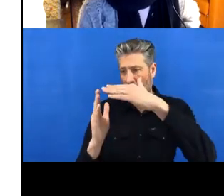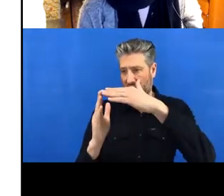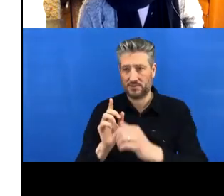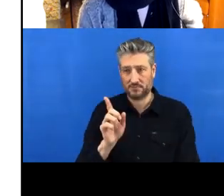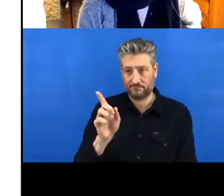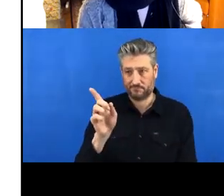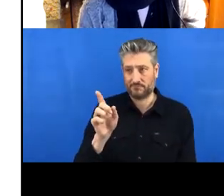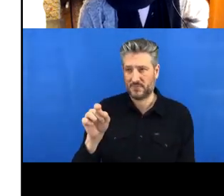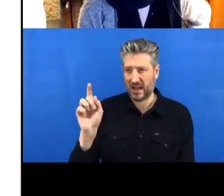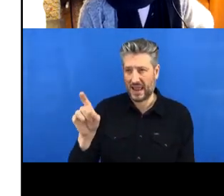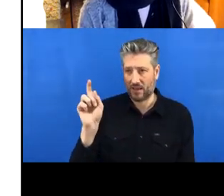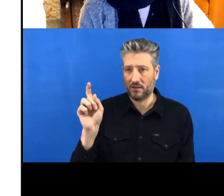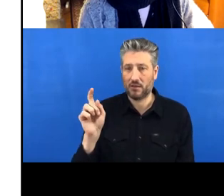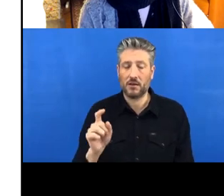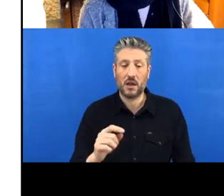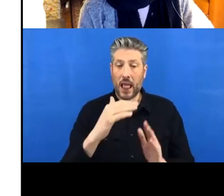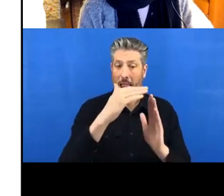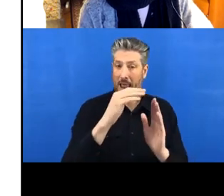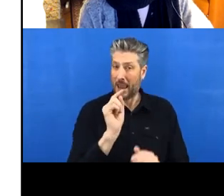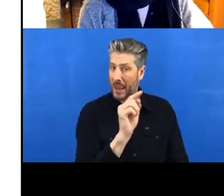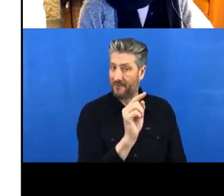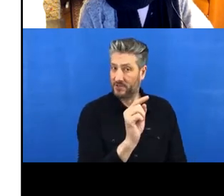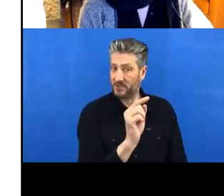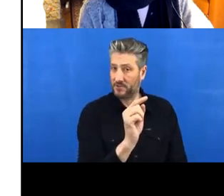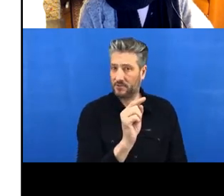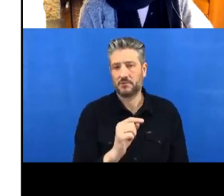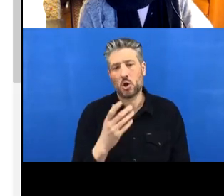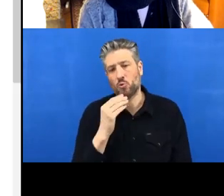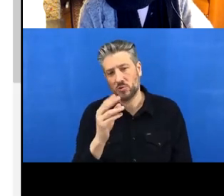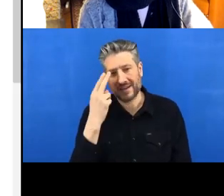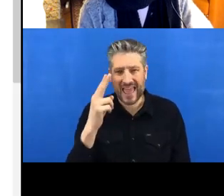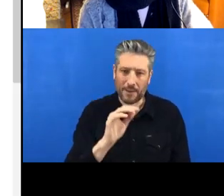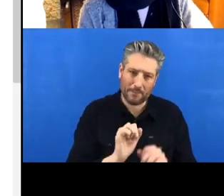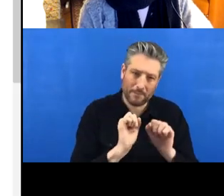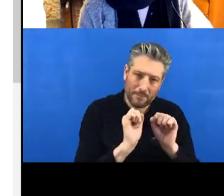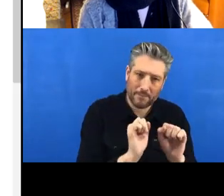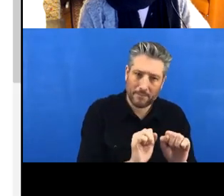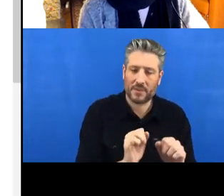it now has her username in front of the name of the repository. Okay, it seems to have added a ‘2’,